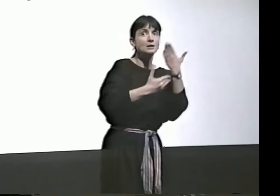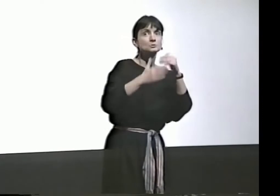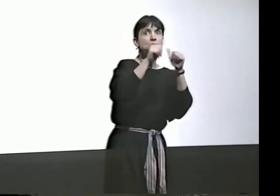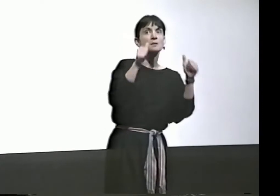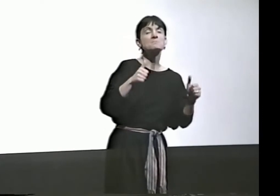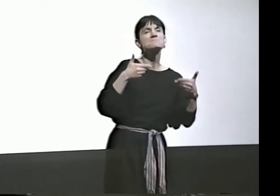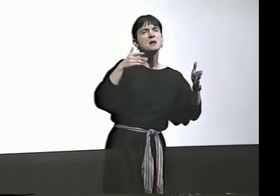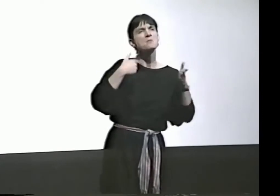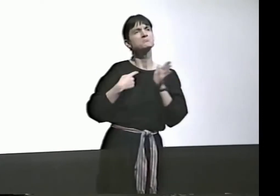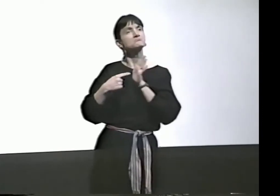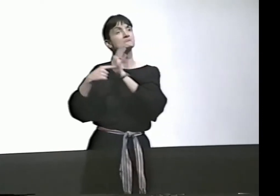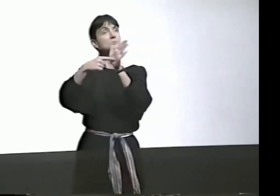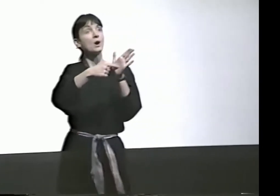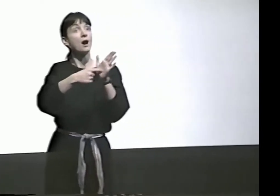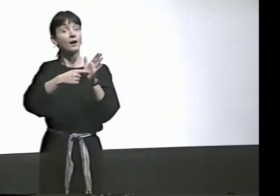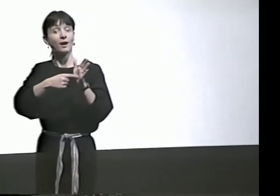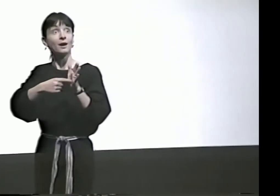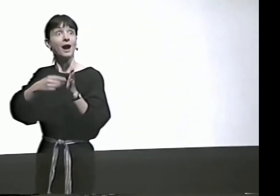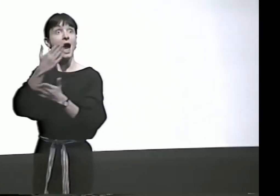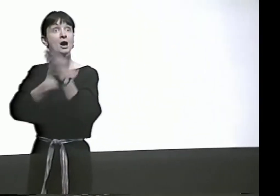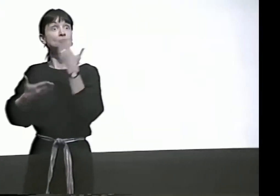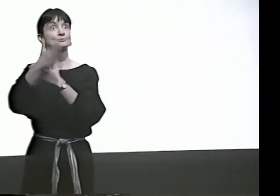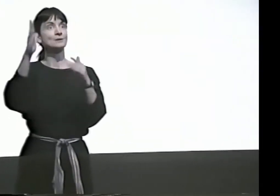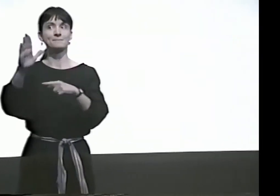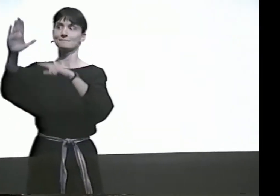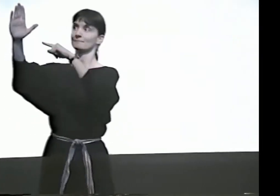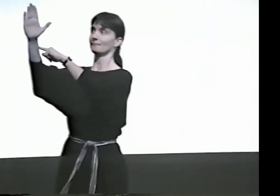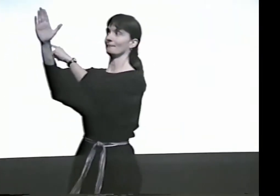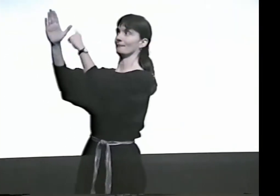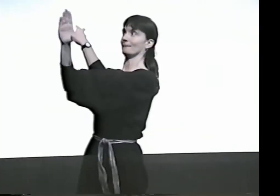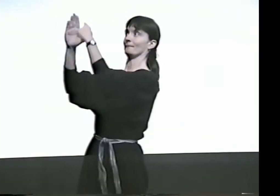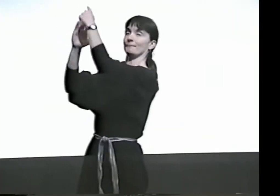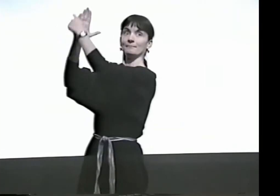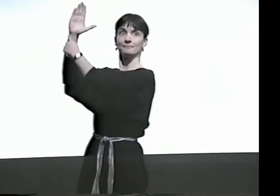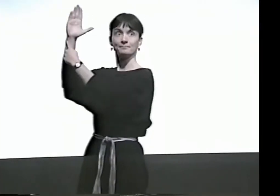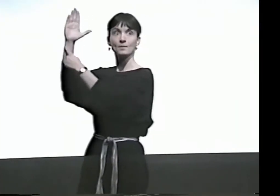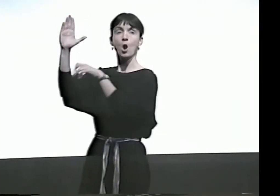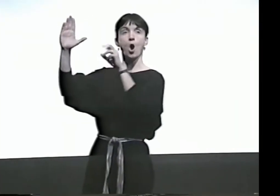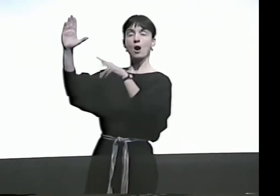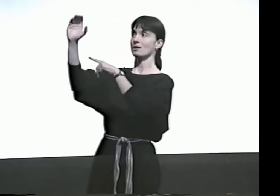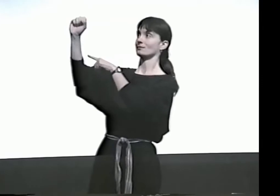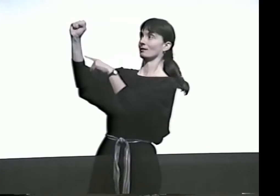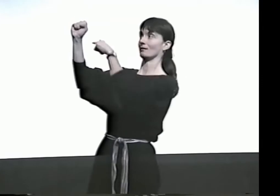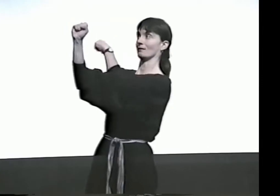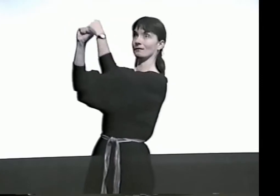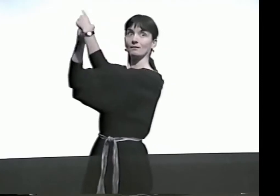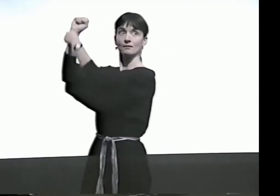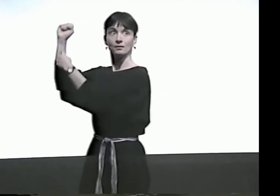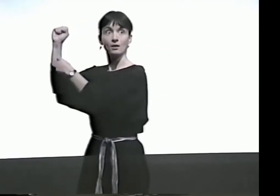AND FOR PEOPLE HERE WHO DON'T KNOW WHAT HANDSHAPES ARE, I'D LIKE TO SHOW THEM TO YOU. THIS IS ONE HANDSHAPE-- A 5 HANDSHAPE.